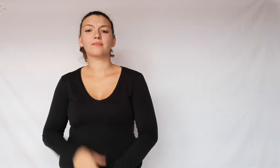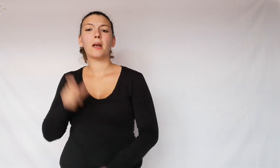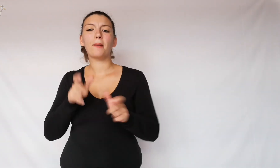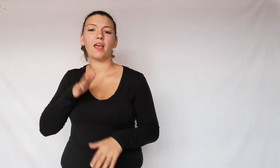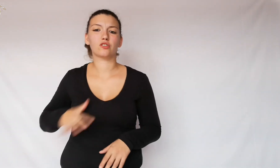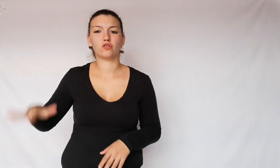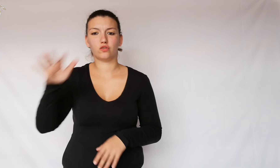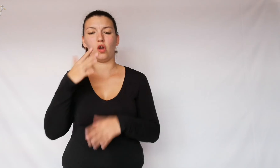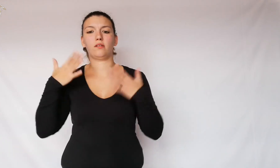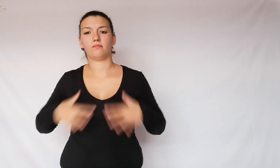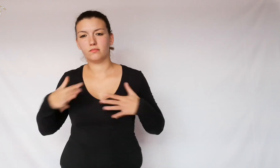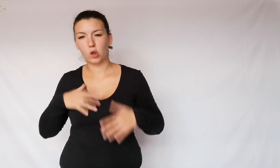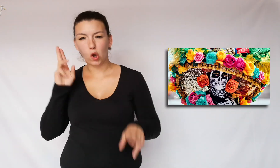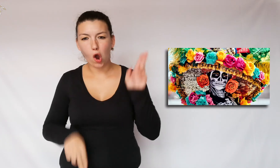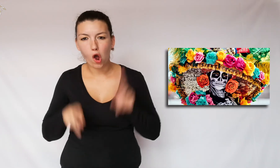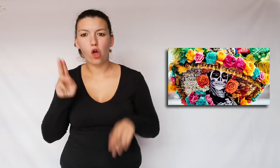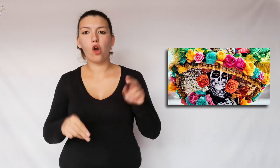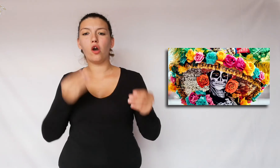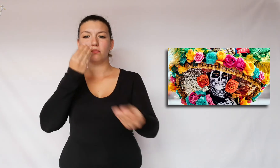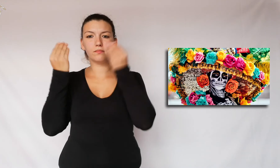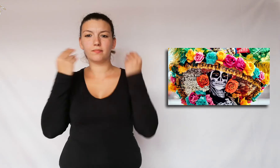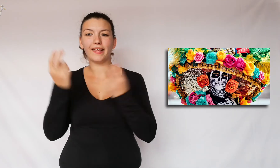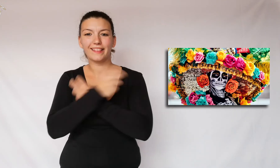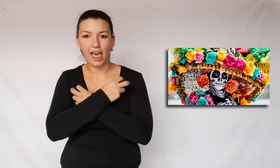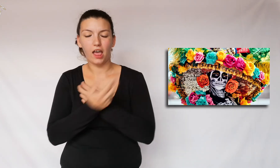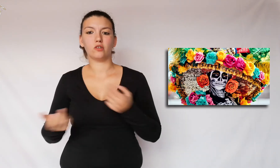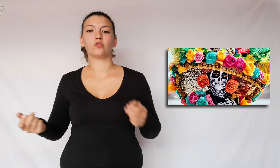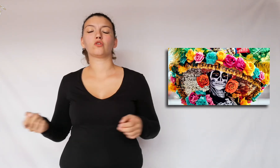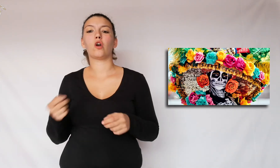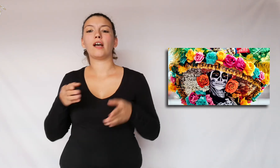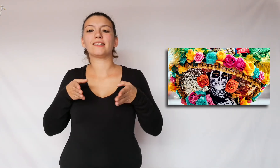People dress up in a very colorful way and wear skull makeup,